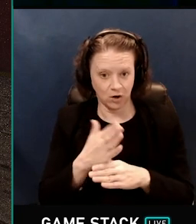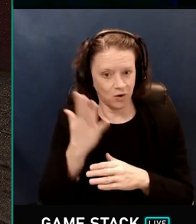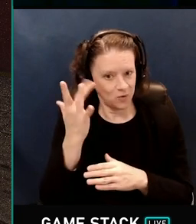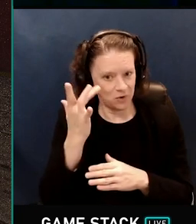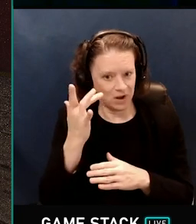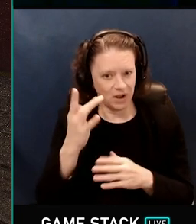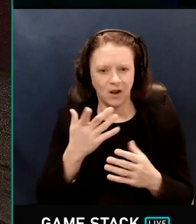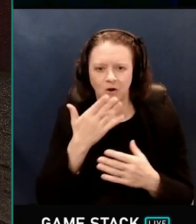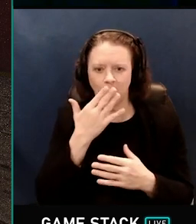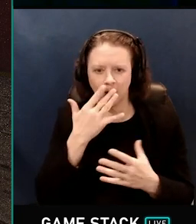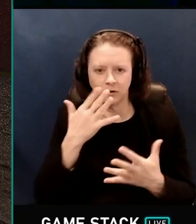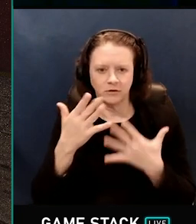time on a surface.